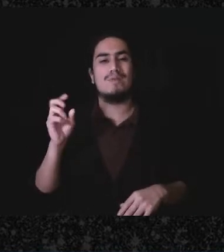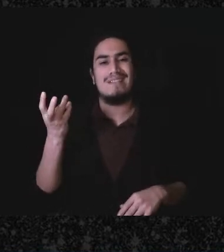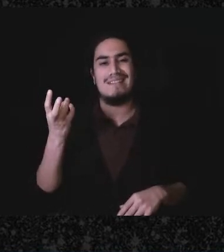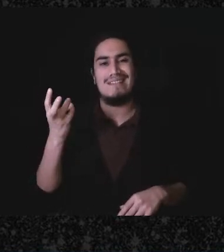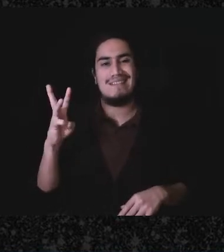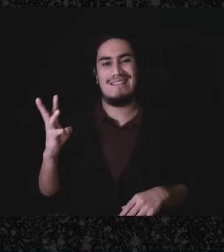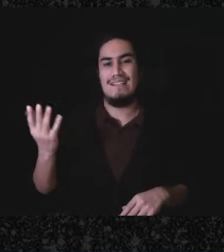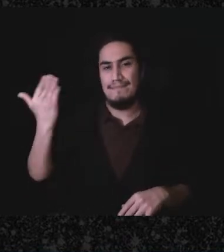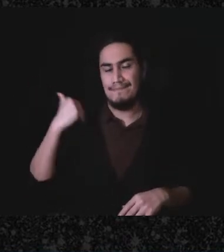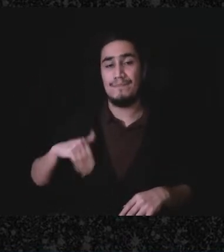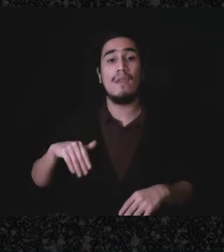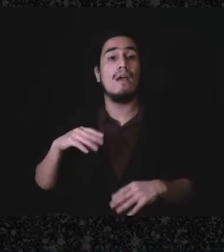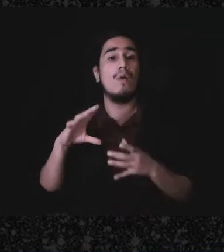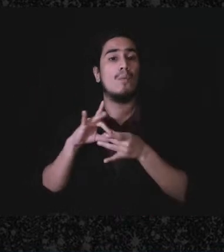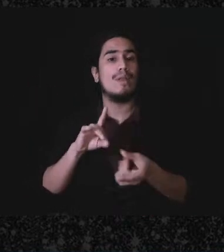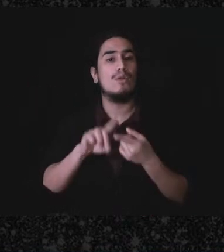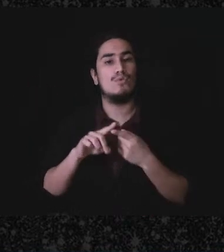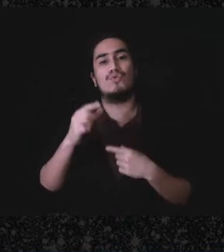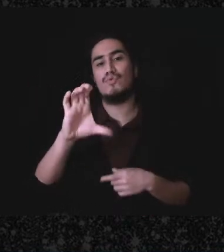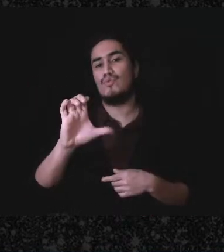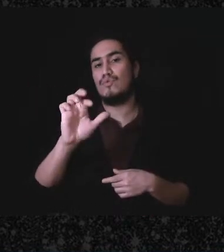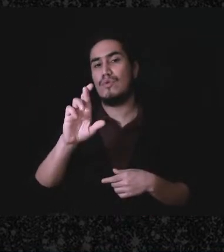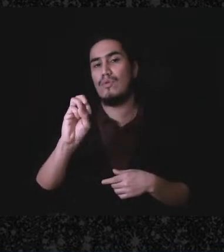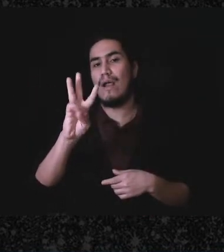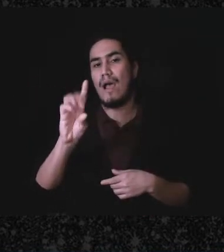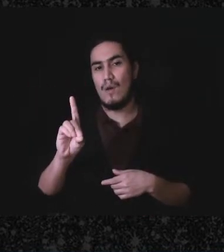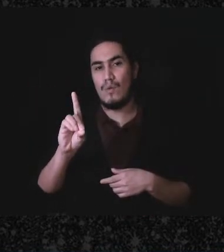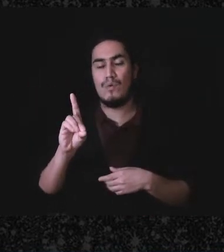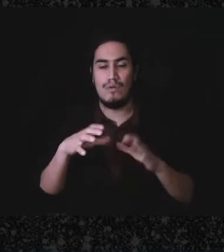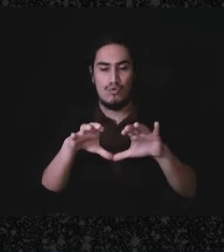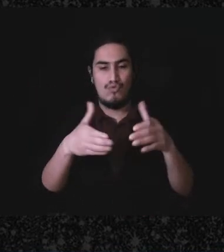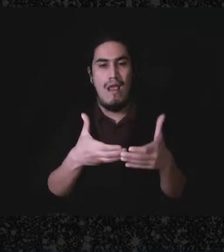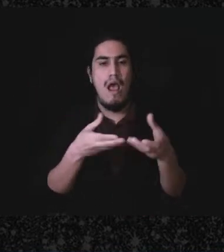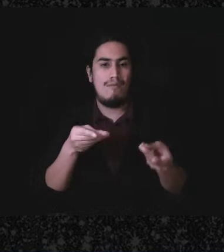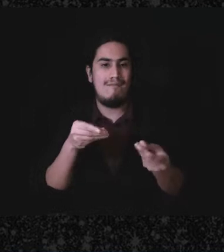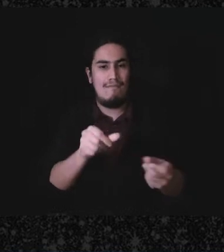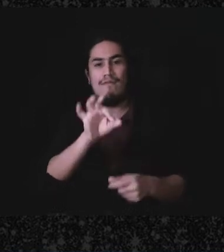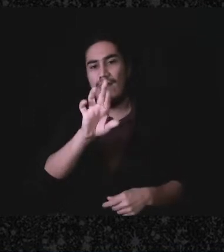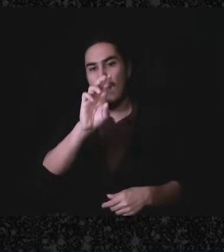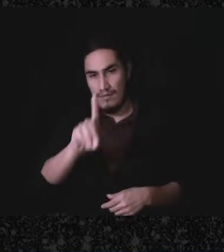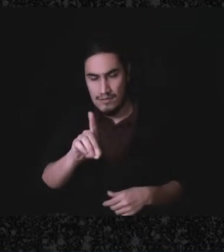with - based on crowdfunding and people receiving uh money through the crowd funding and give it,